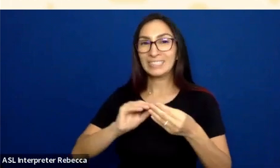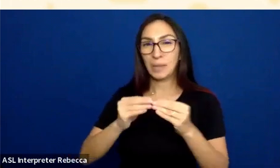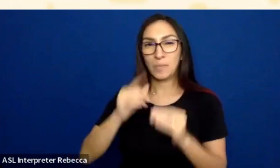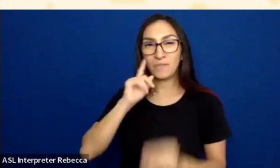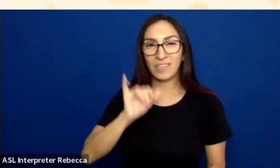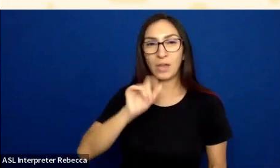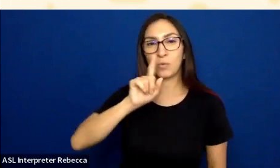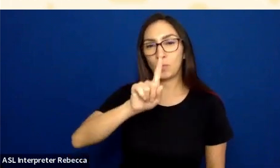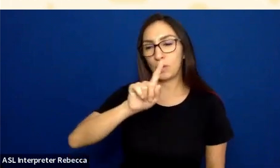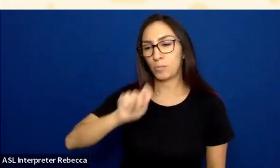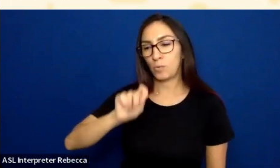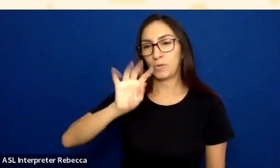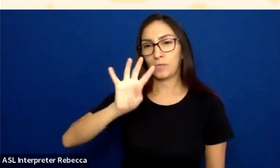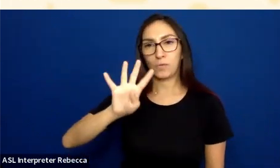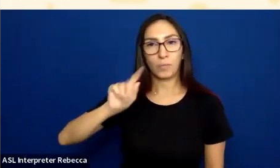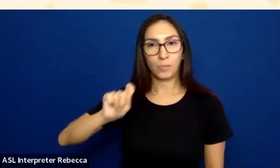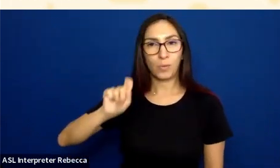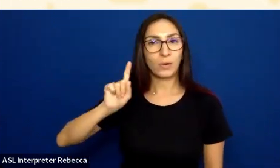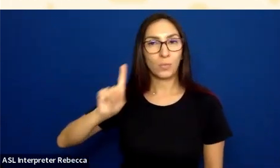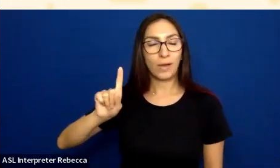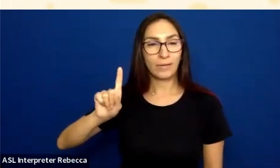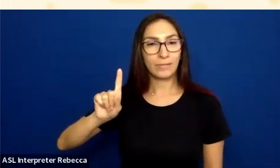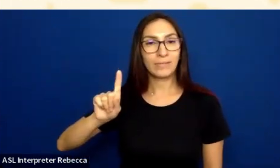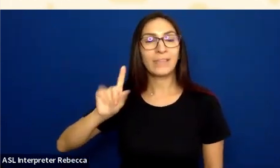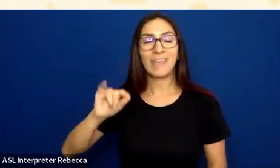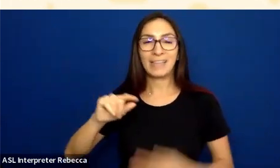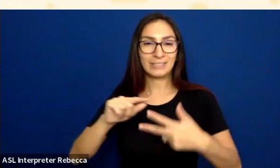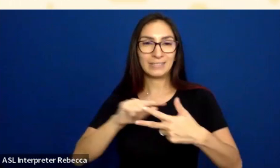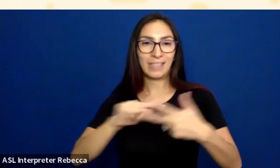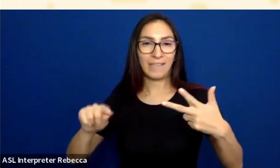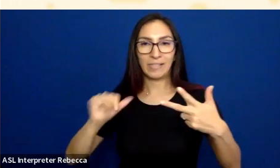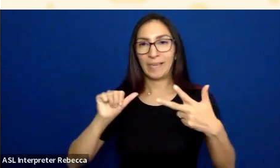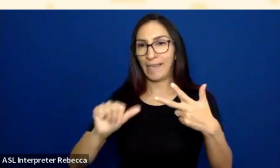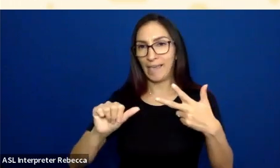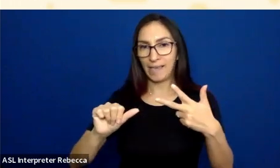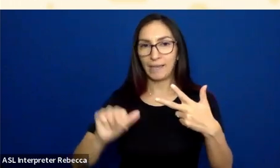And for keeping track, it is level single A, but this requirement is called use of color.